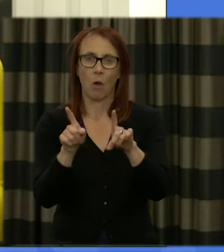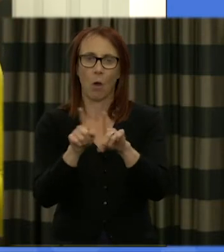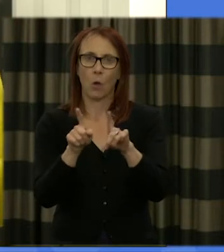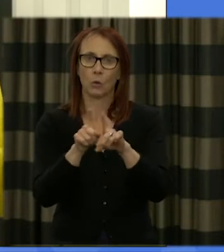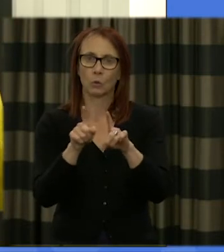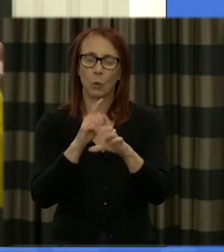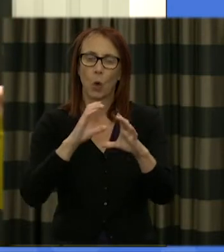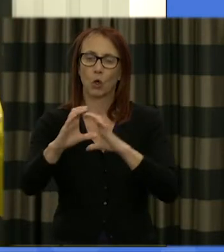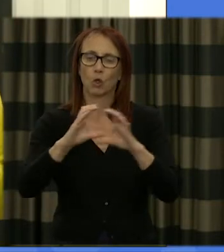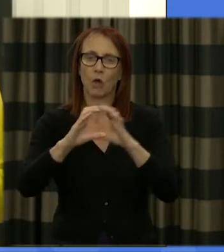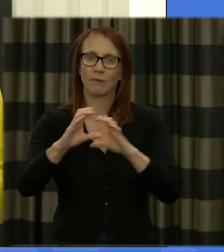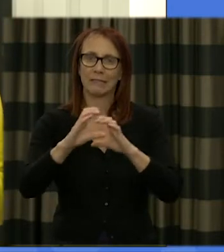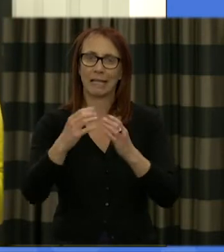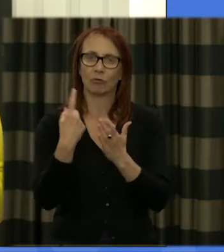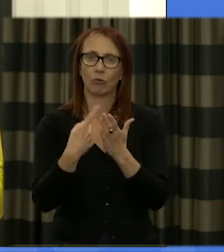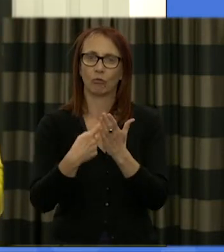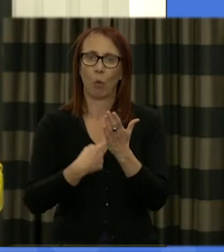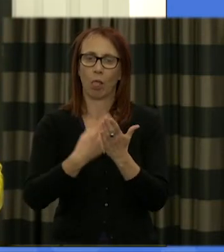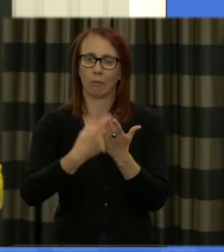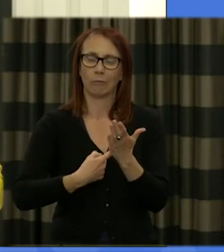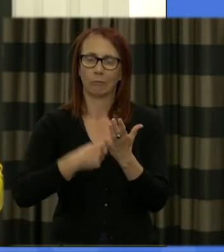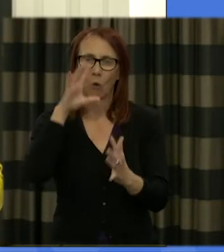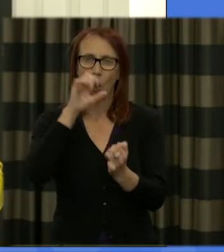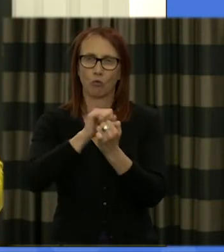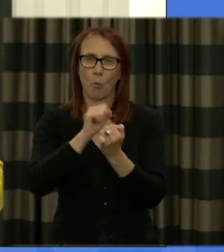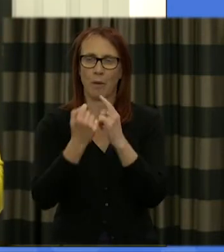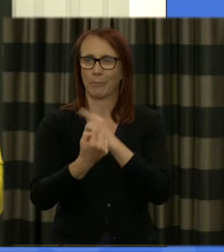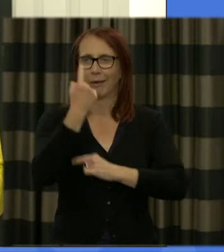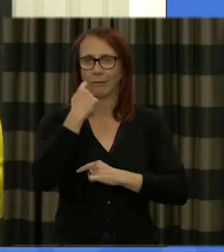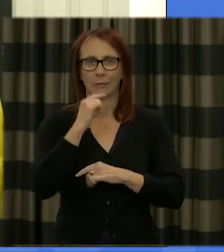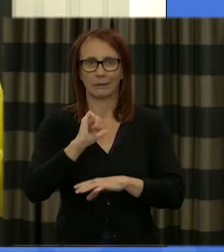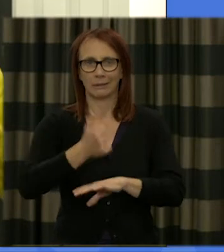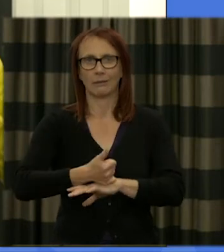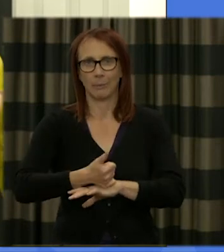that we set with each other at the very beginning of this process and you know